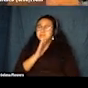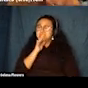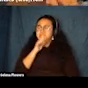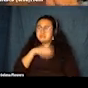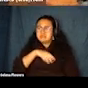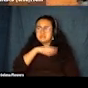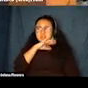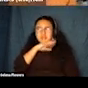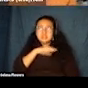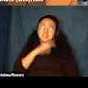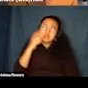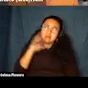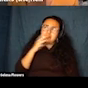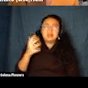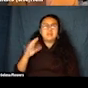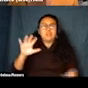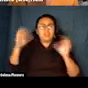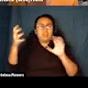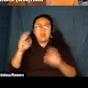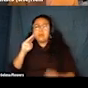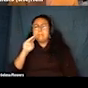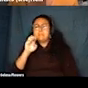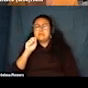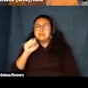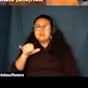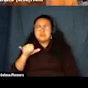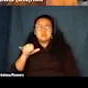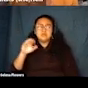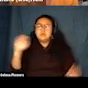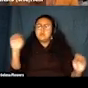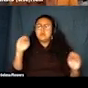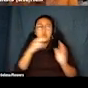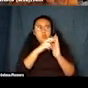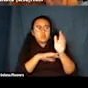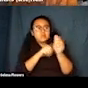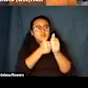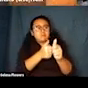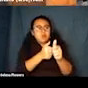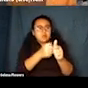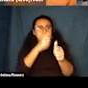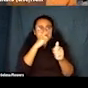You've just got to let it be messy. And yet in that hardness, in that messiness, that's